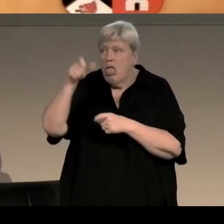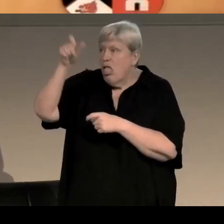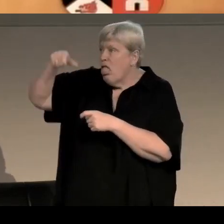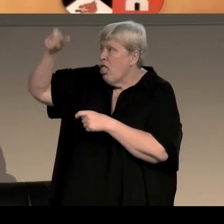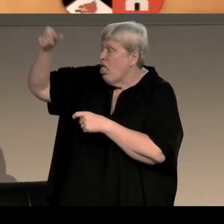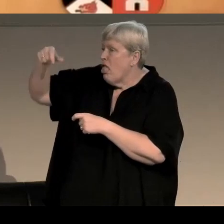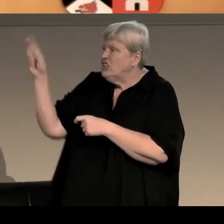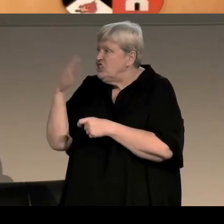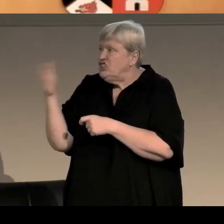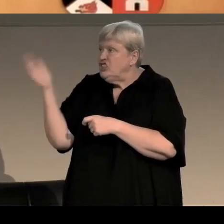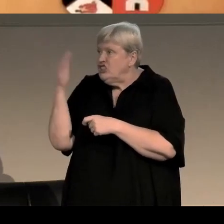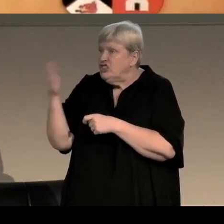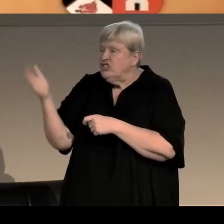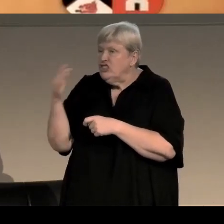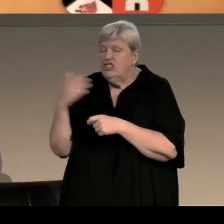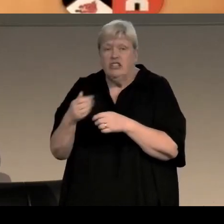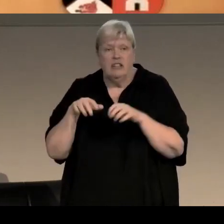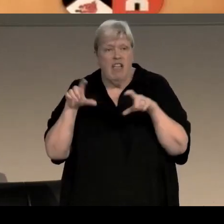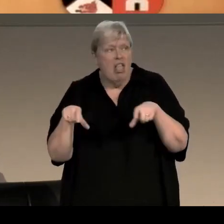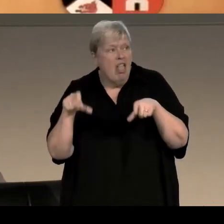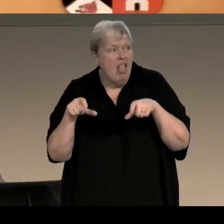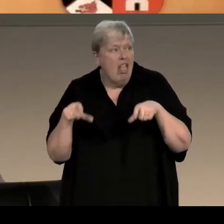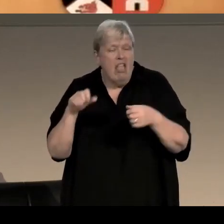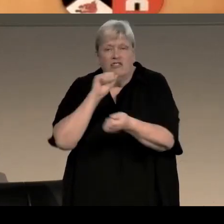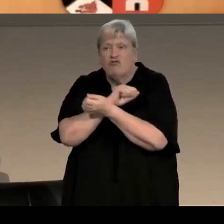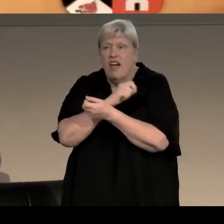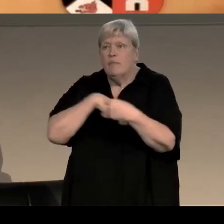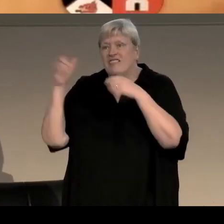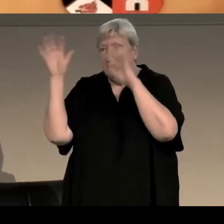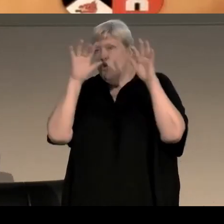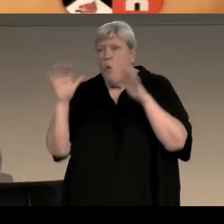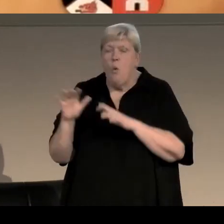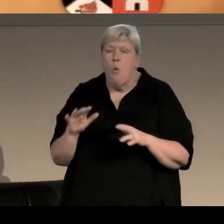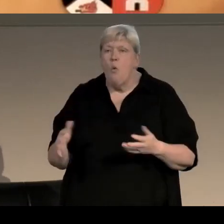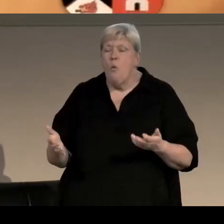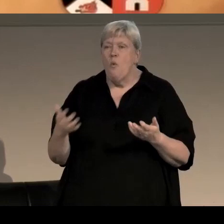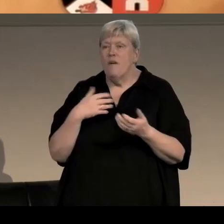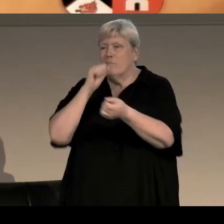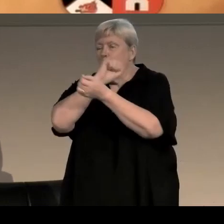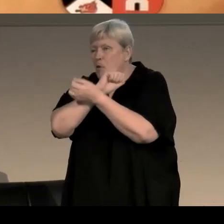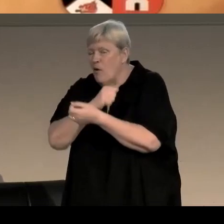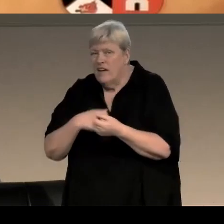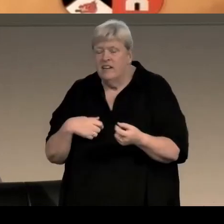The train sat motionless, trapped in mid-journey by drifts blocking the tracks. She glanced across at Danny Sullivan.